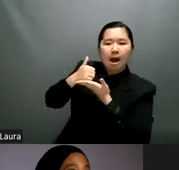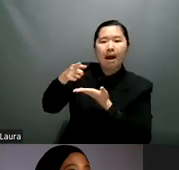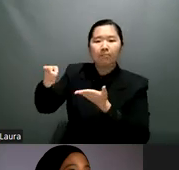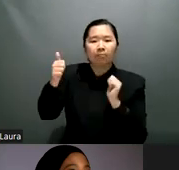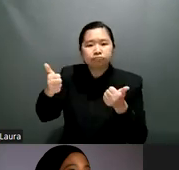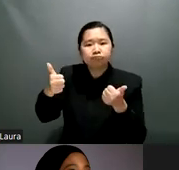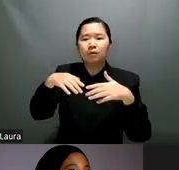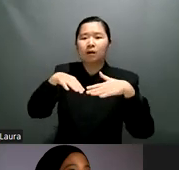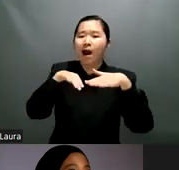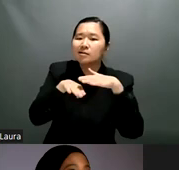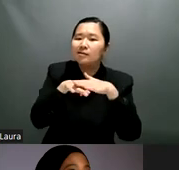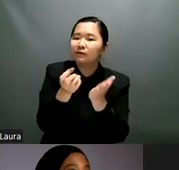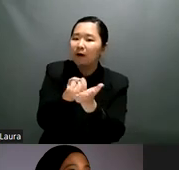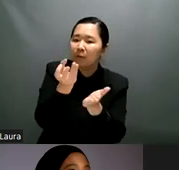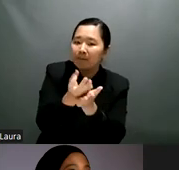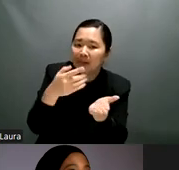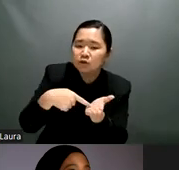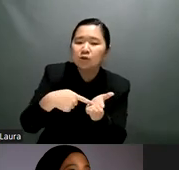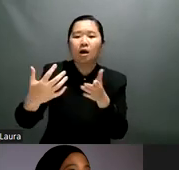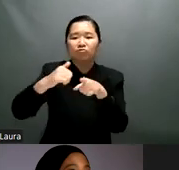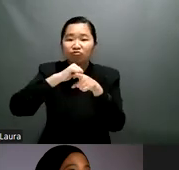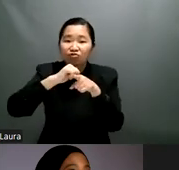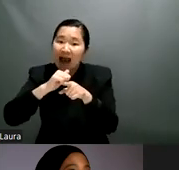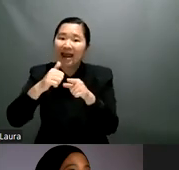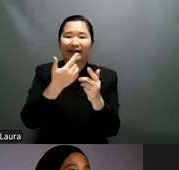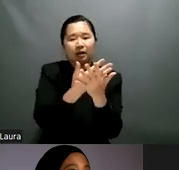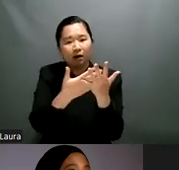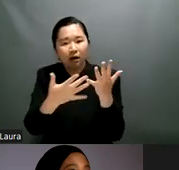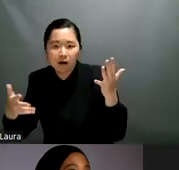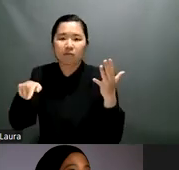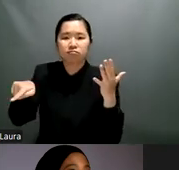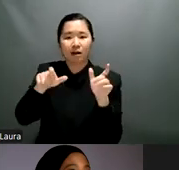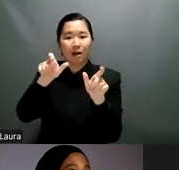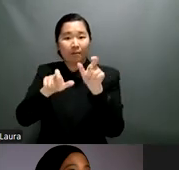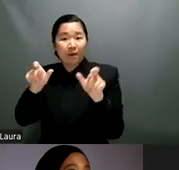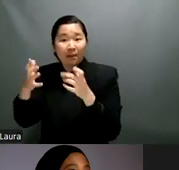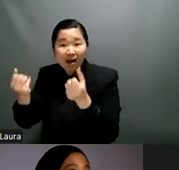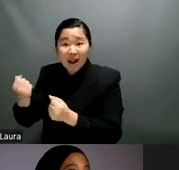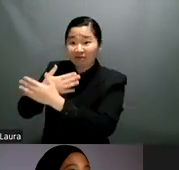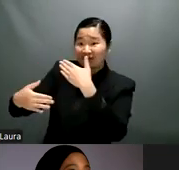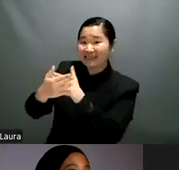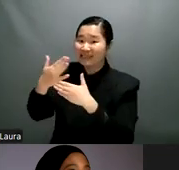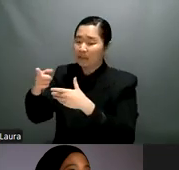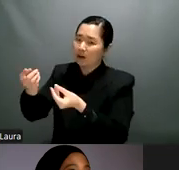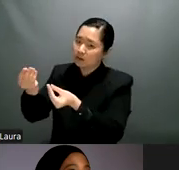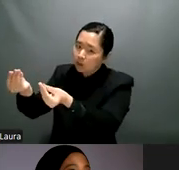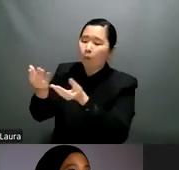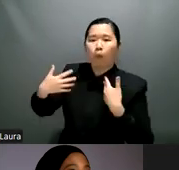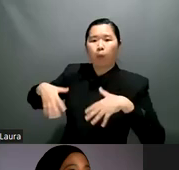that in slovenia 81 of the covered debts were among care home residents and in the uk recently